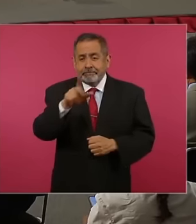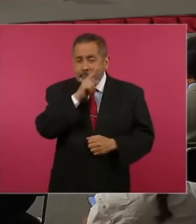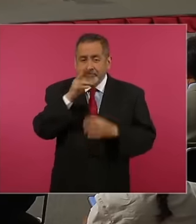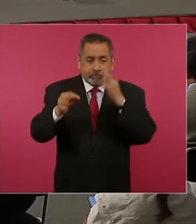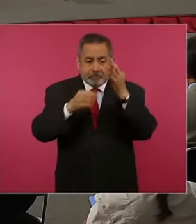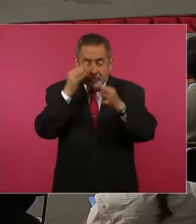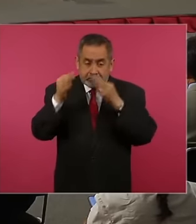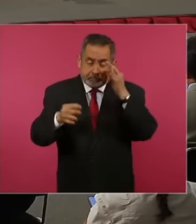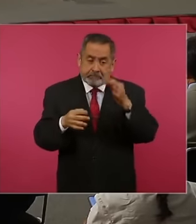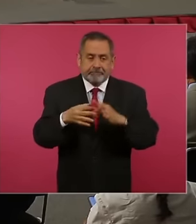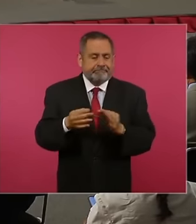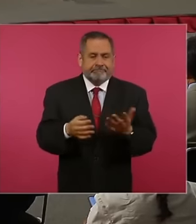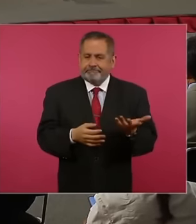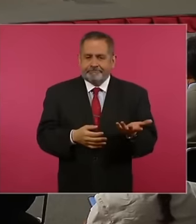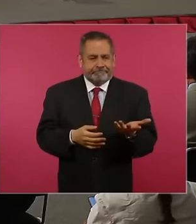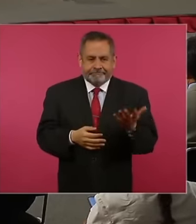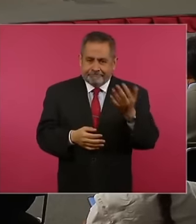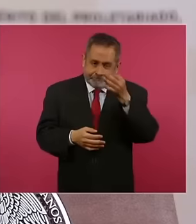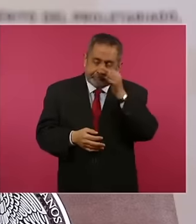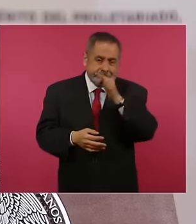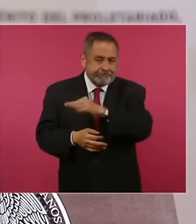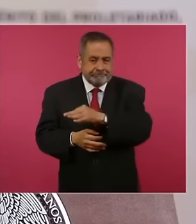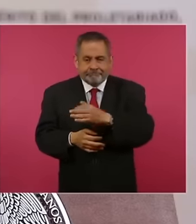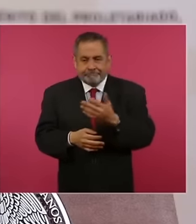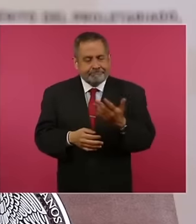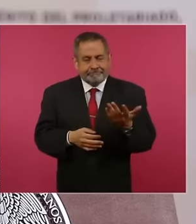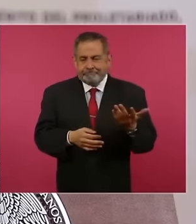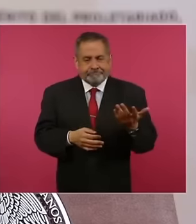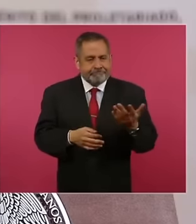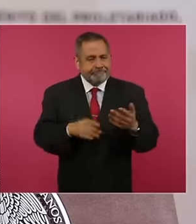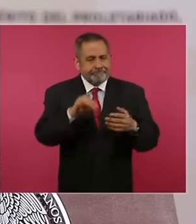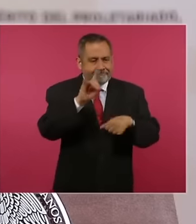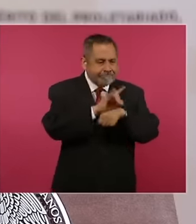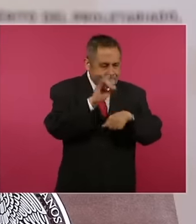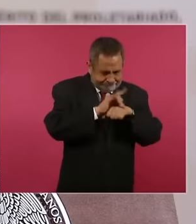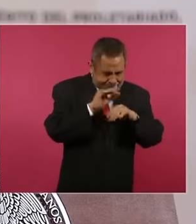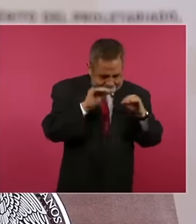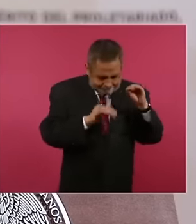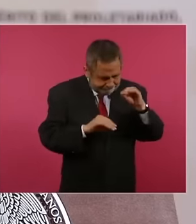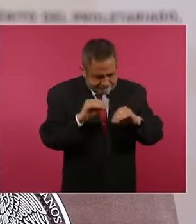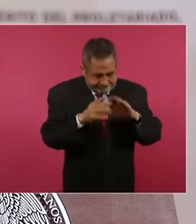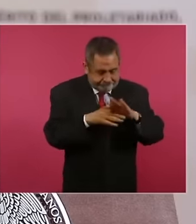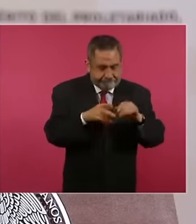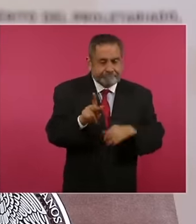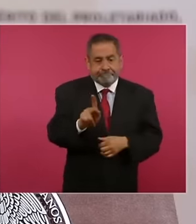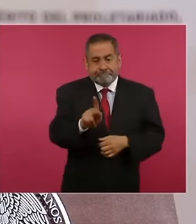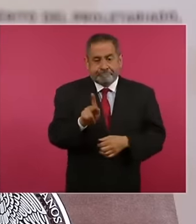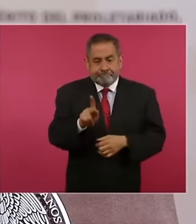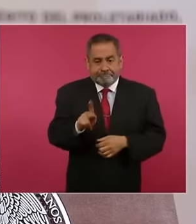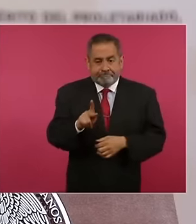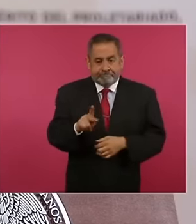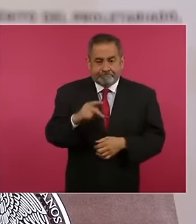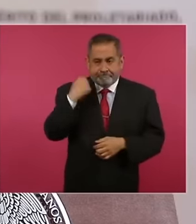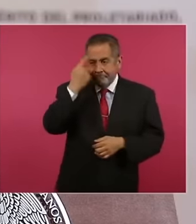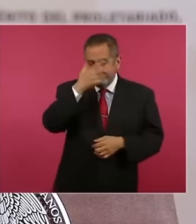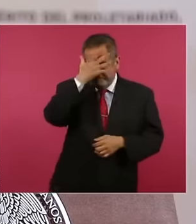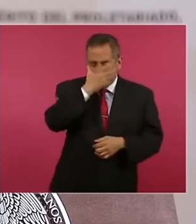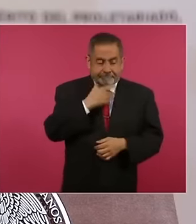use that fishing technique that I told them is to impersonate another person and in this case